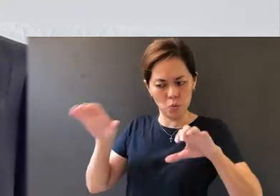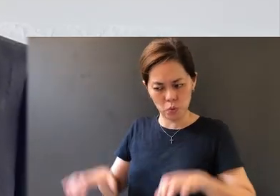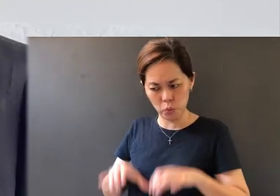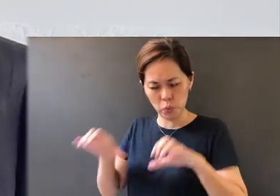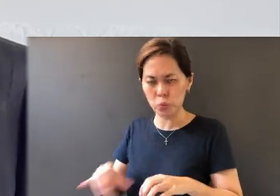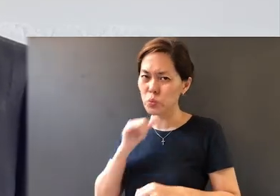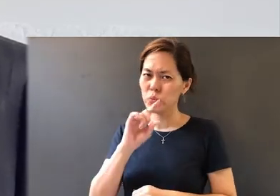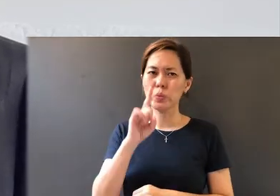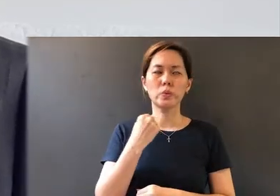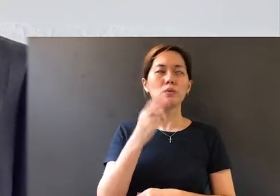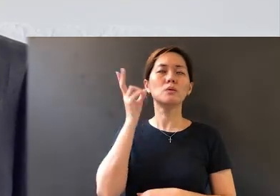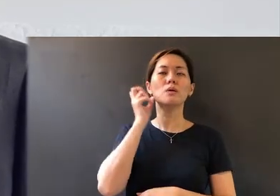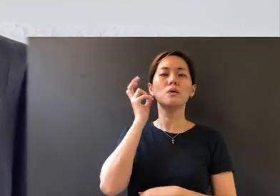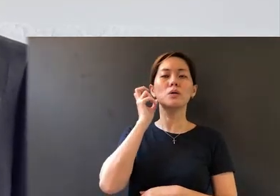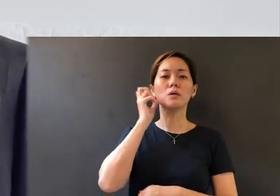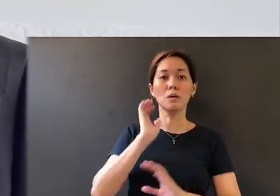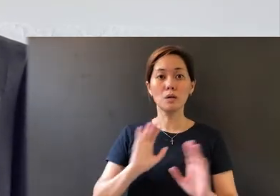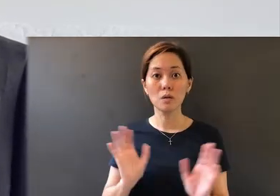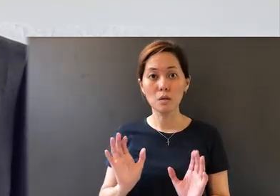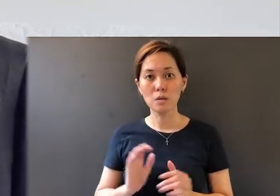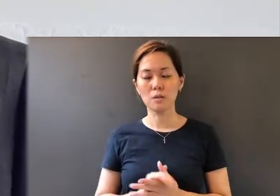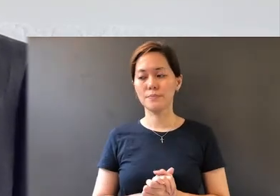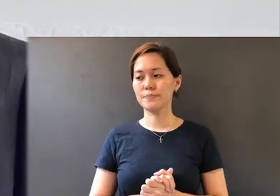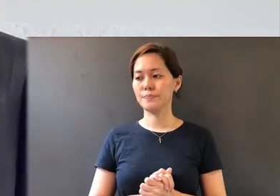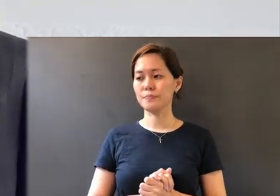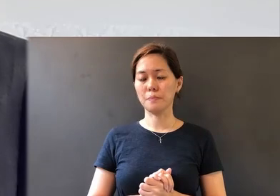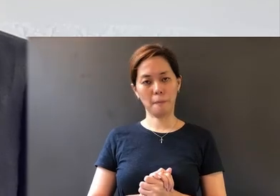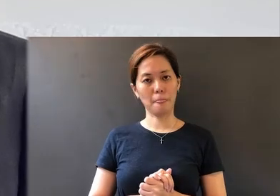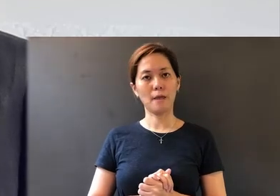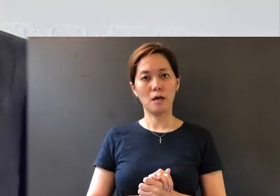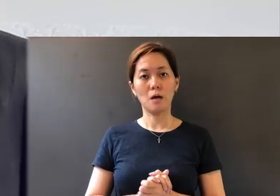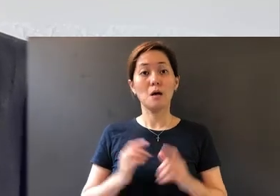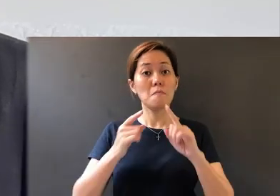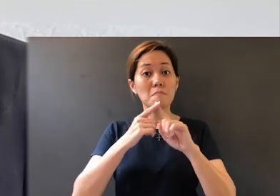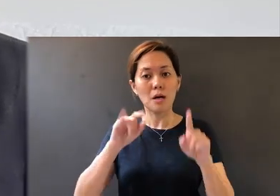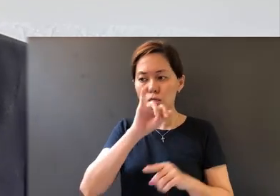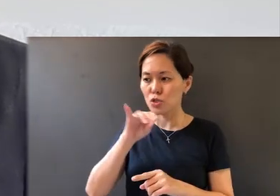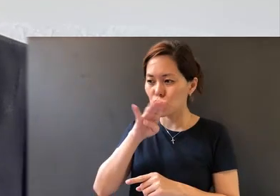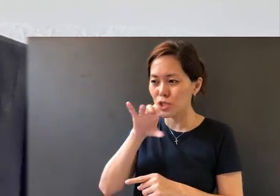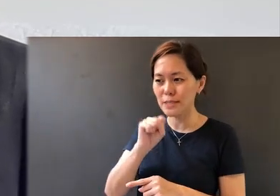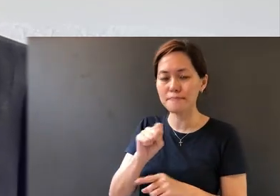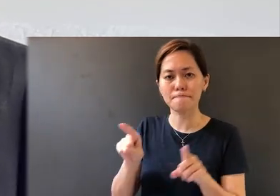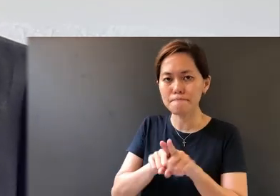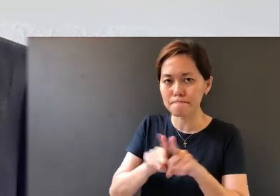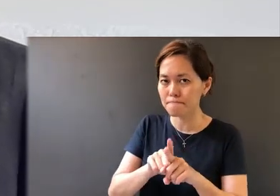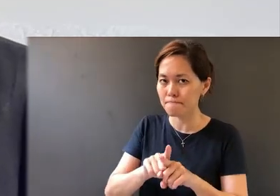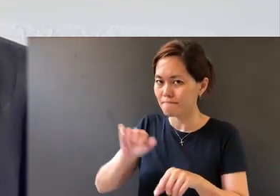and not hearers only. But James also has another warning.